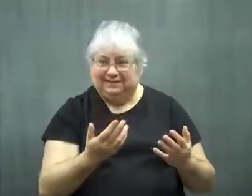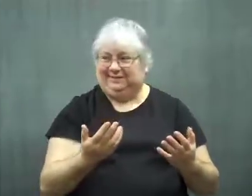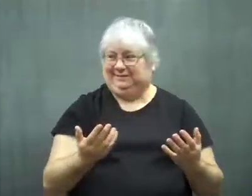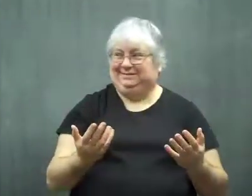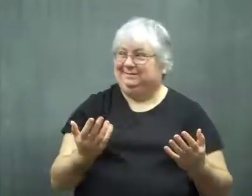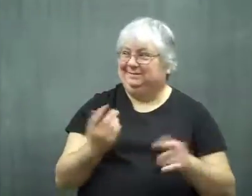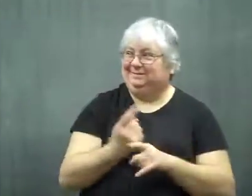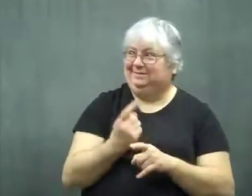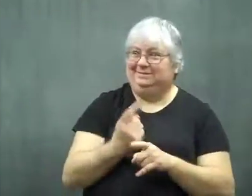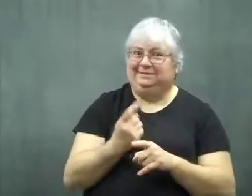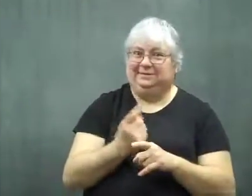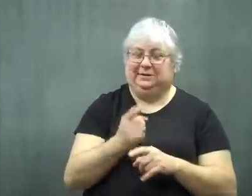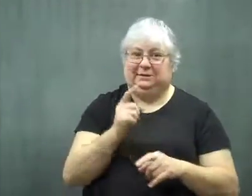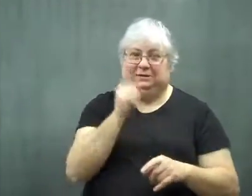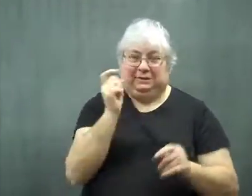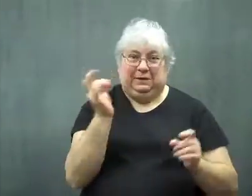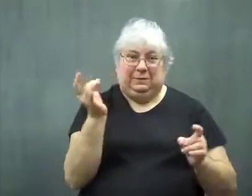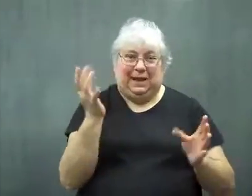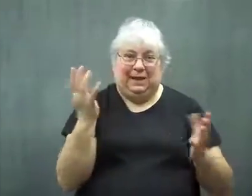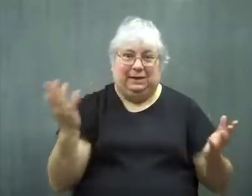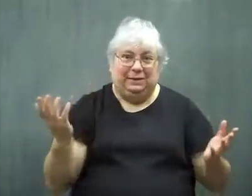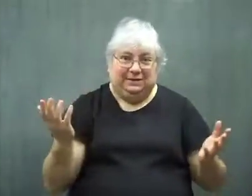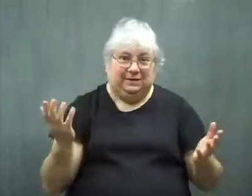That was understandable since the numbers had increased that much.